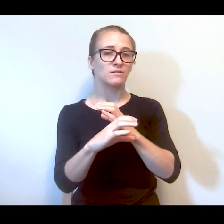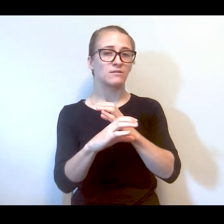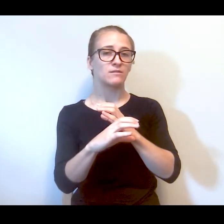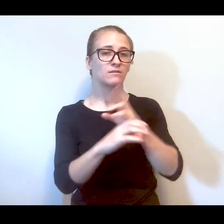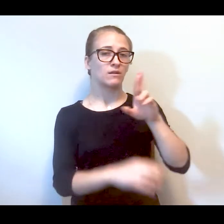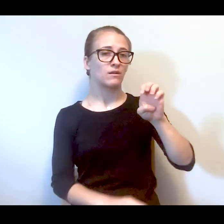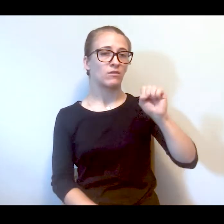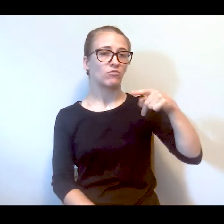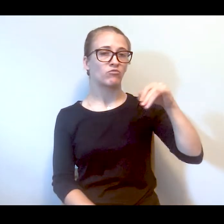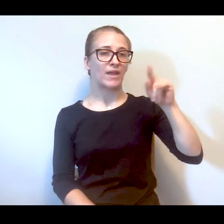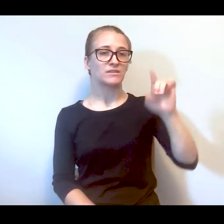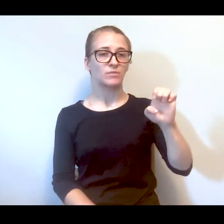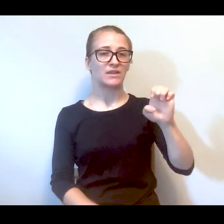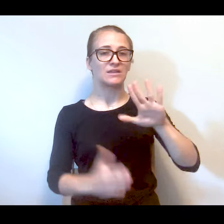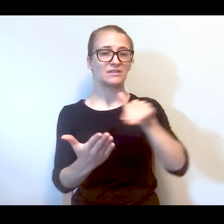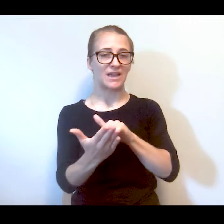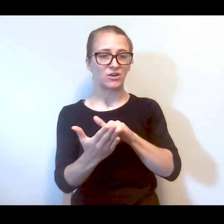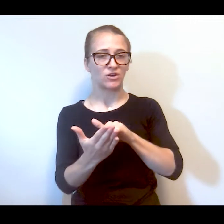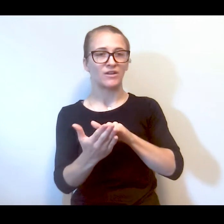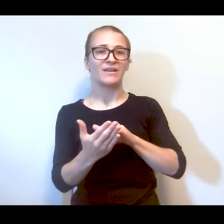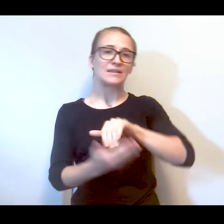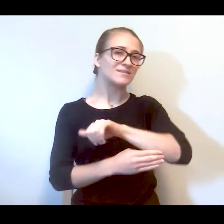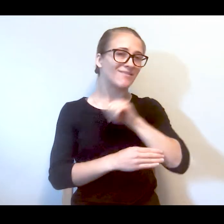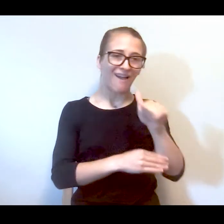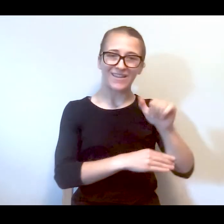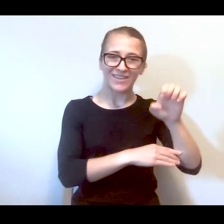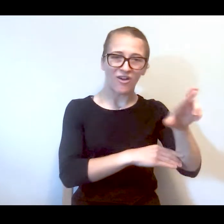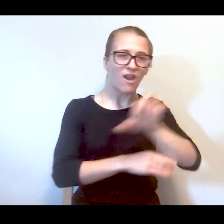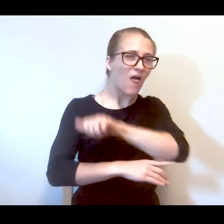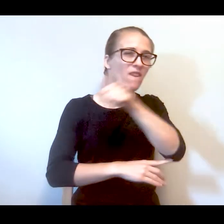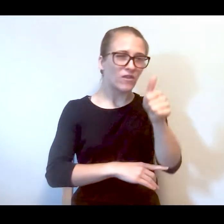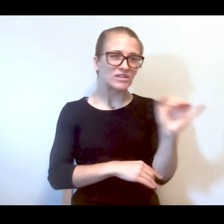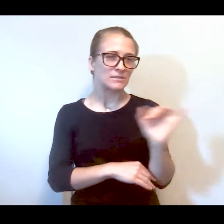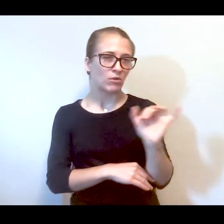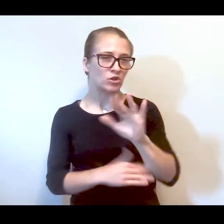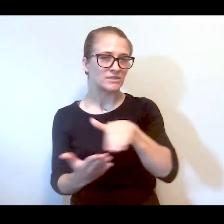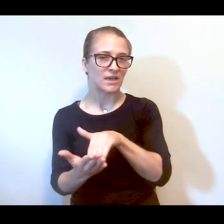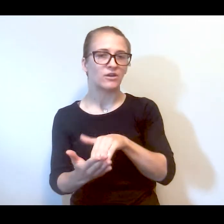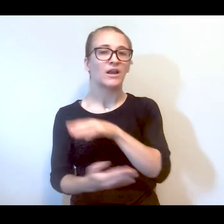respite center, an alternative to the ER and rapid